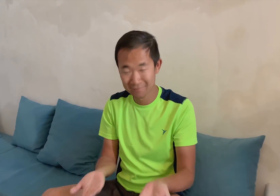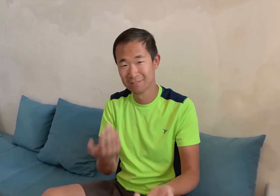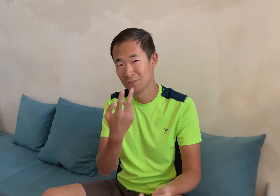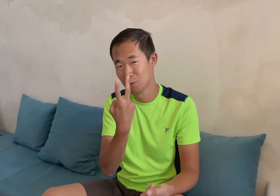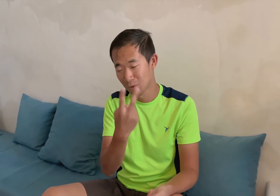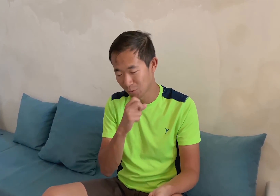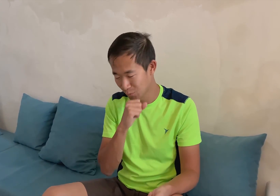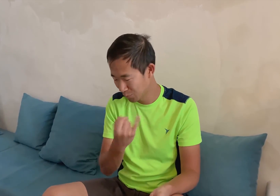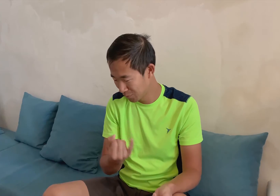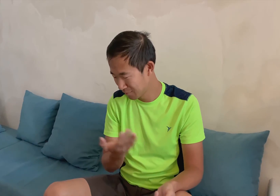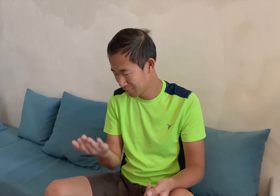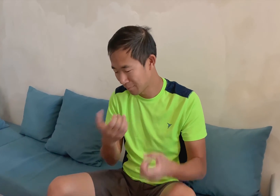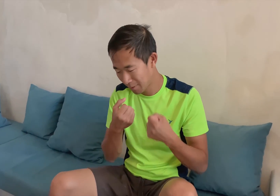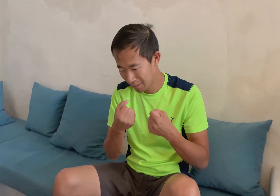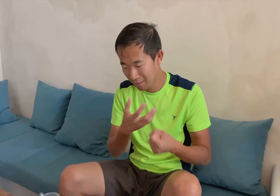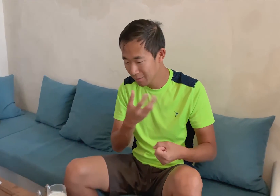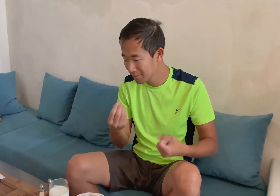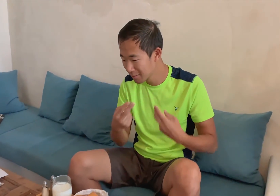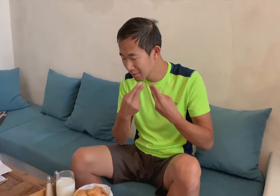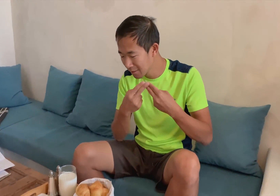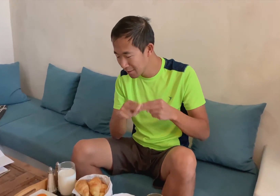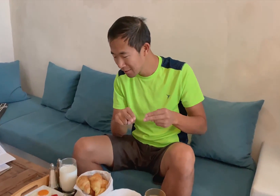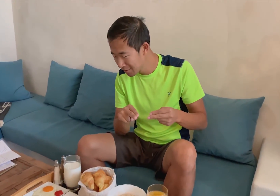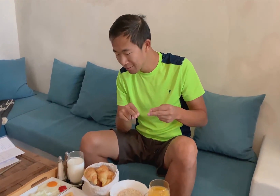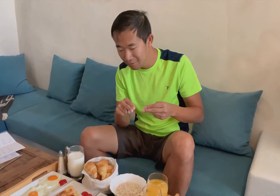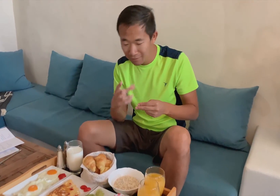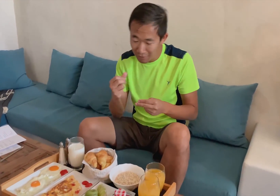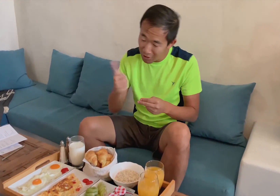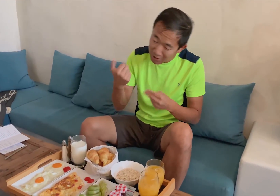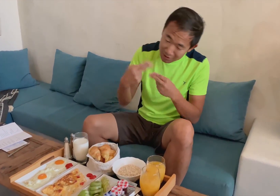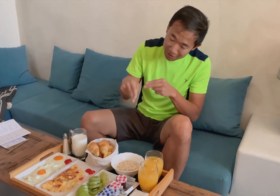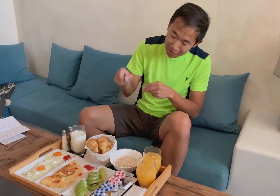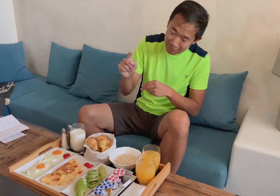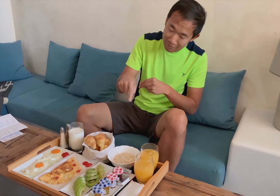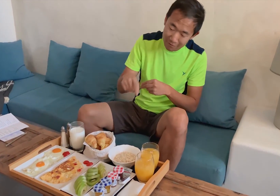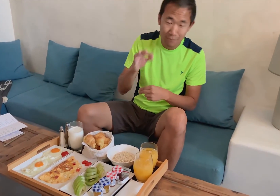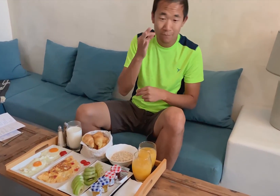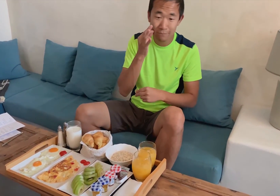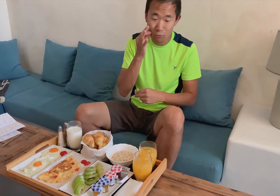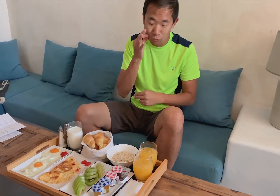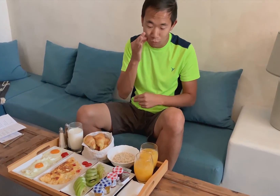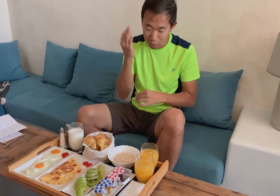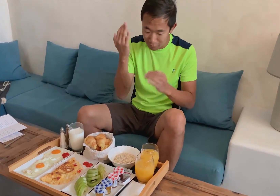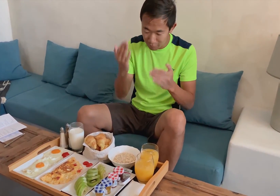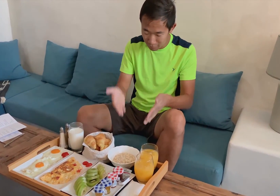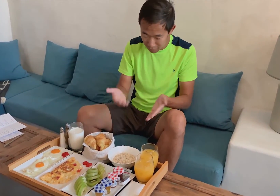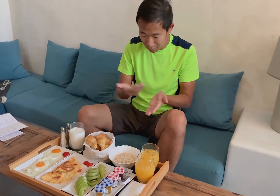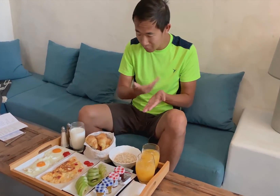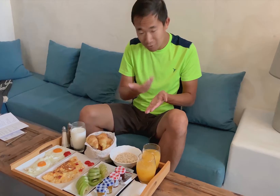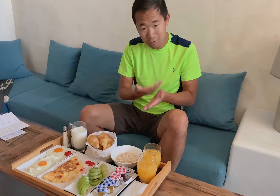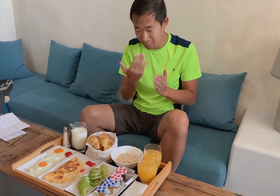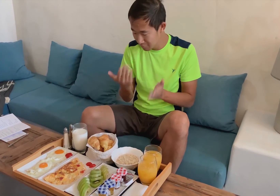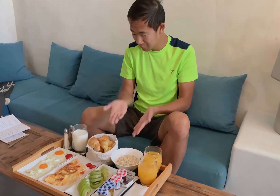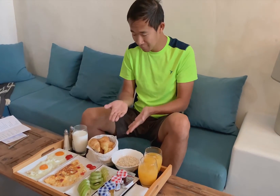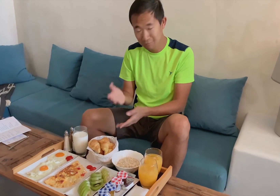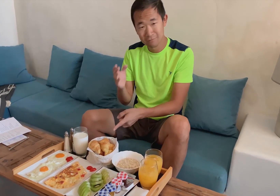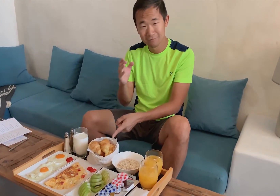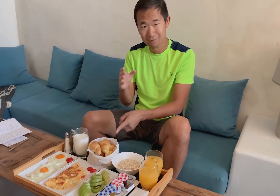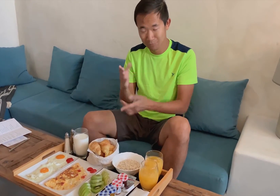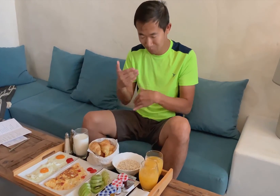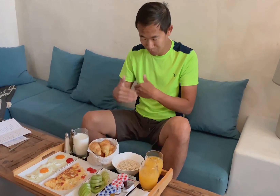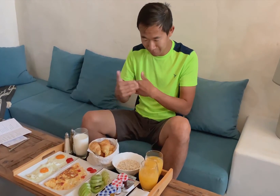We're having two orange juices, milk, eggs, fruits, oatmeal and croissants.